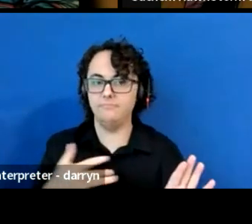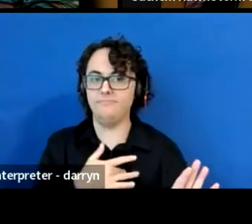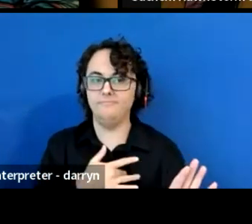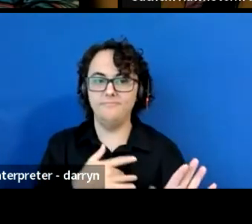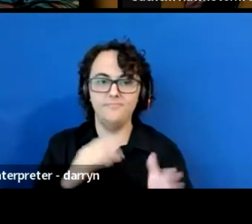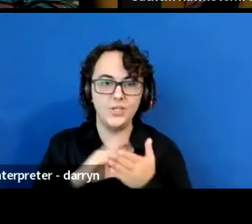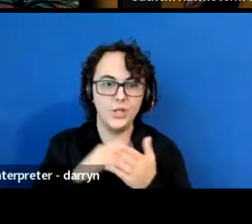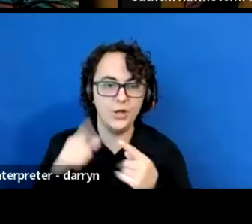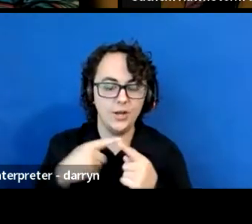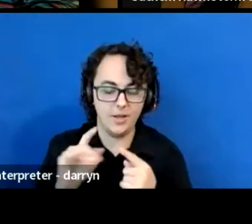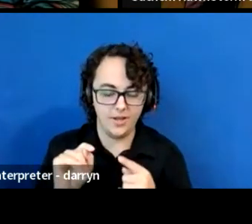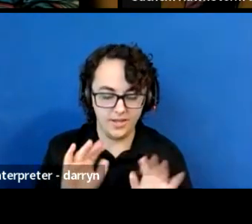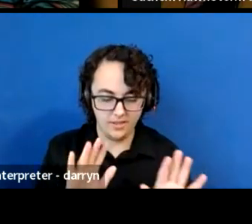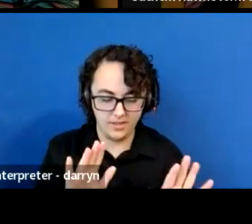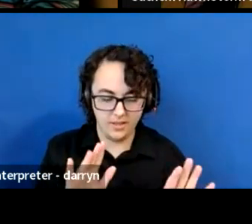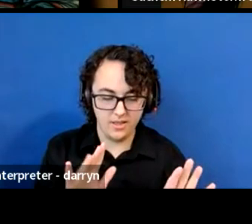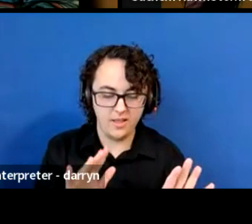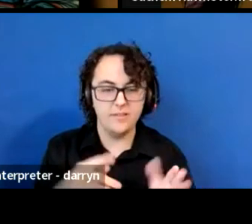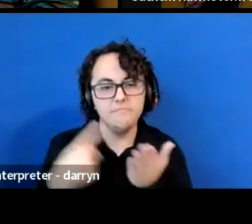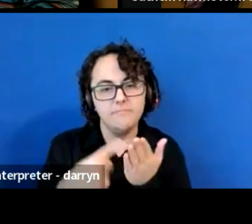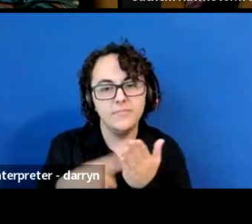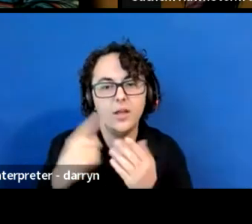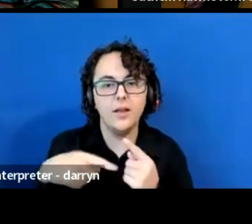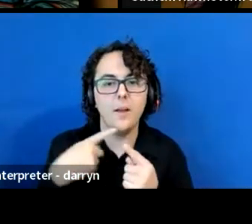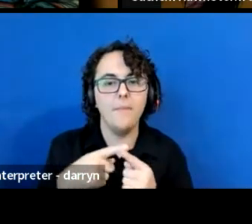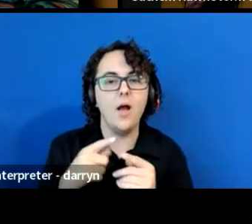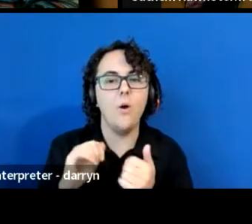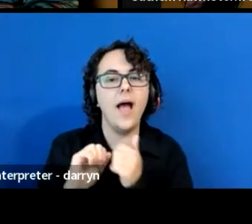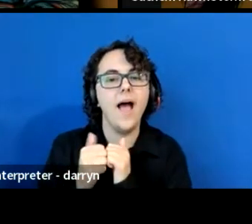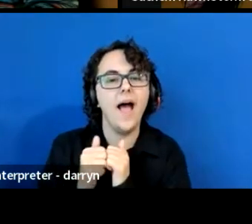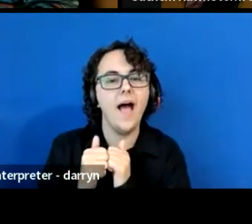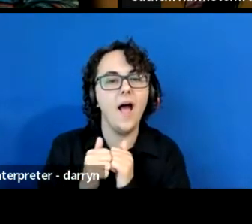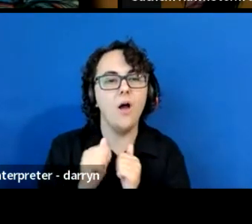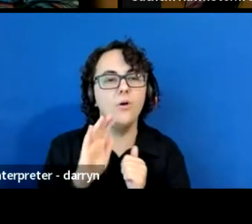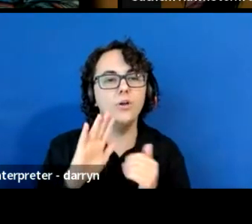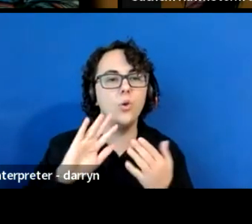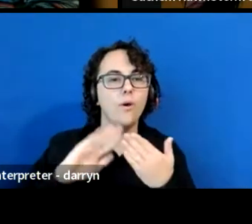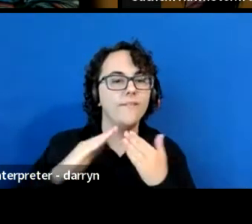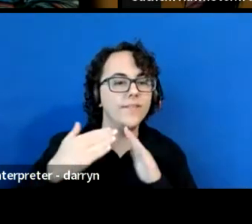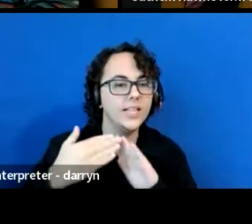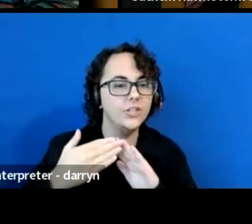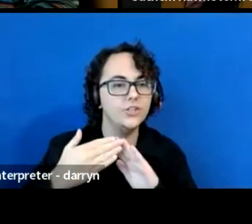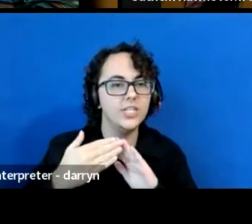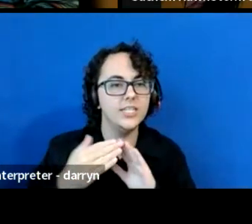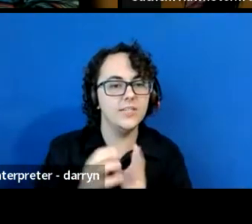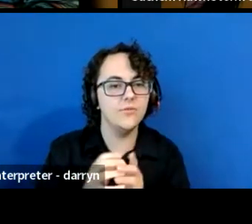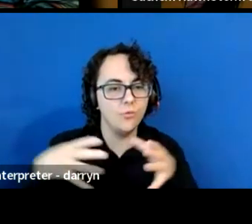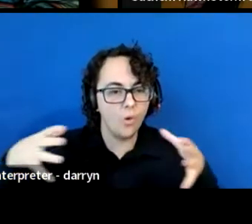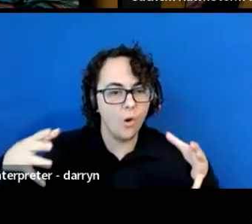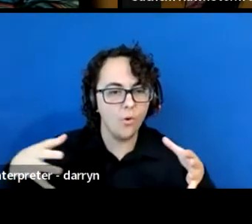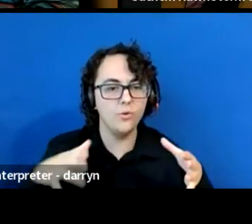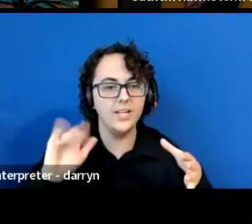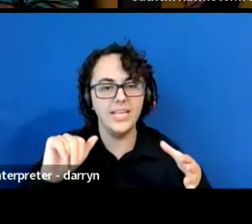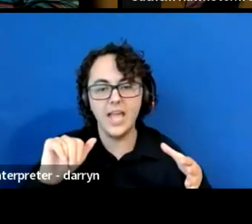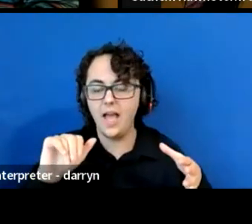About the ways in which the villages have grown for the Yawanawa People, the language is growing,